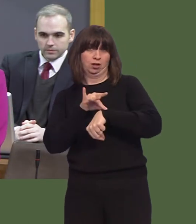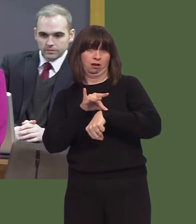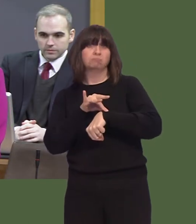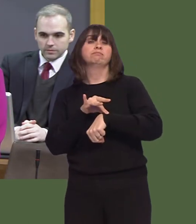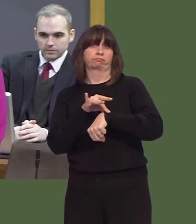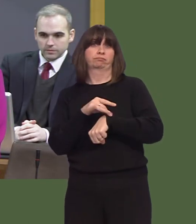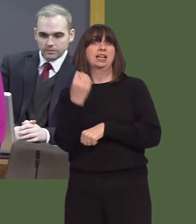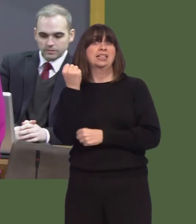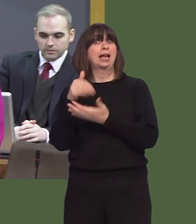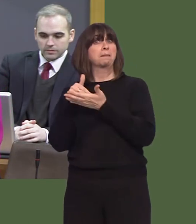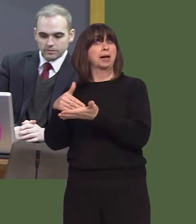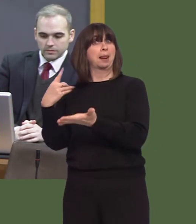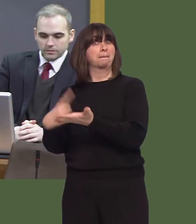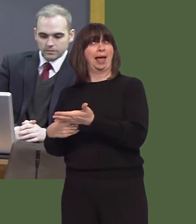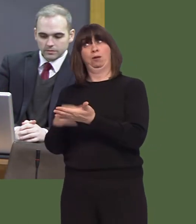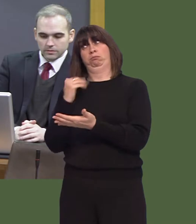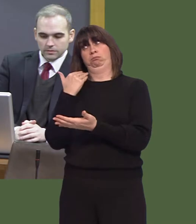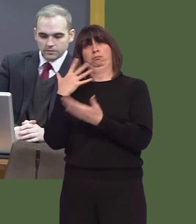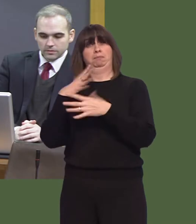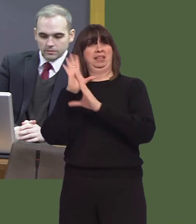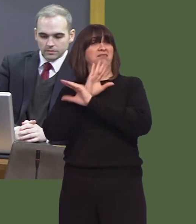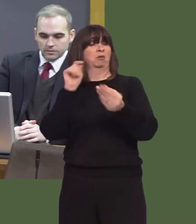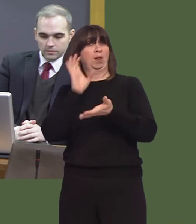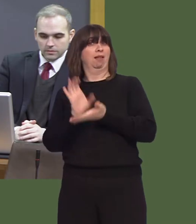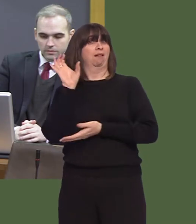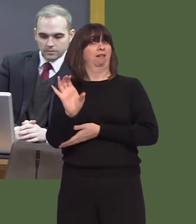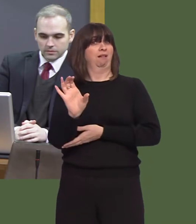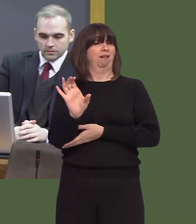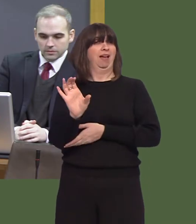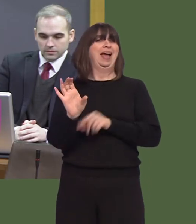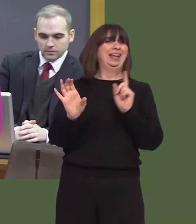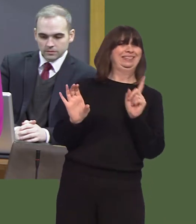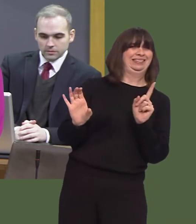The £10 million pounds announced over the weekend came with an admission that pressures